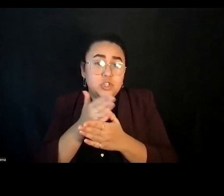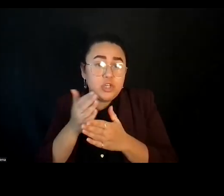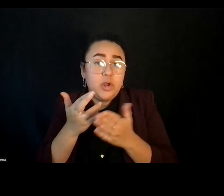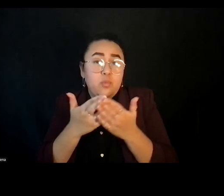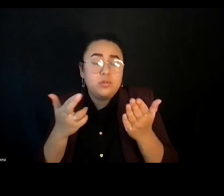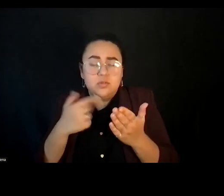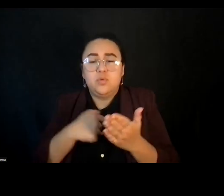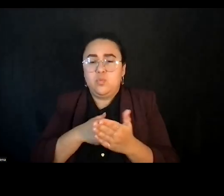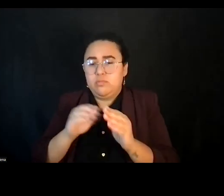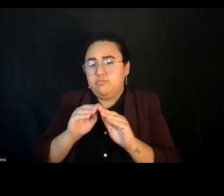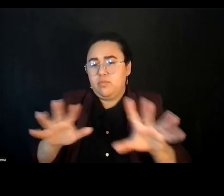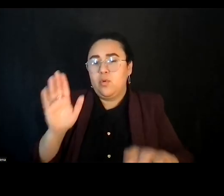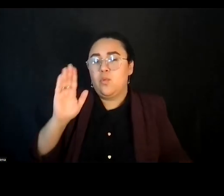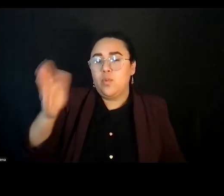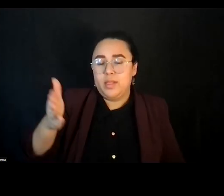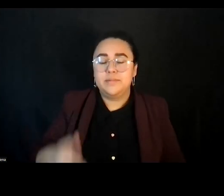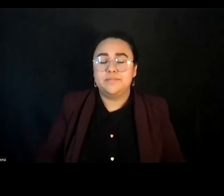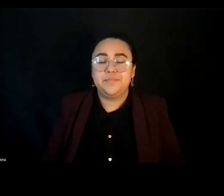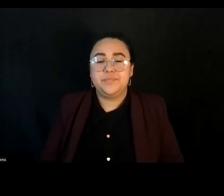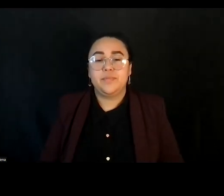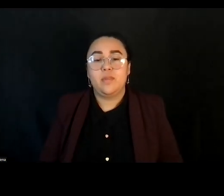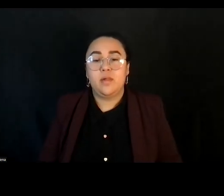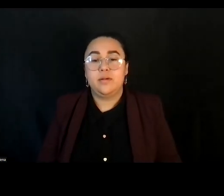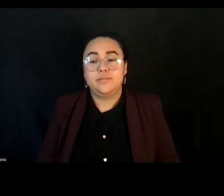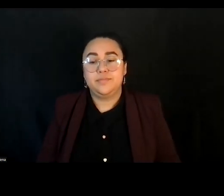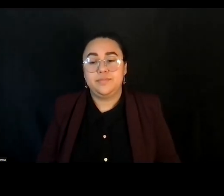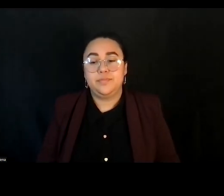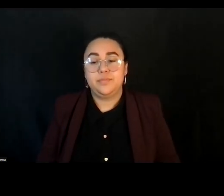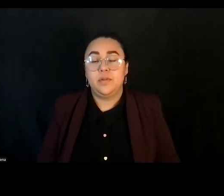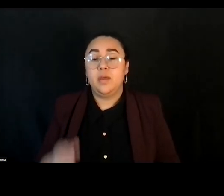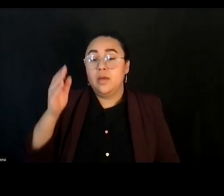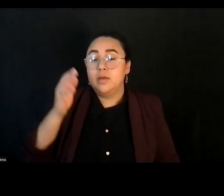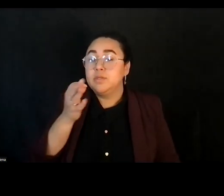You have those, too. All right. So in a second, our speakers will take center stage.